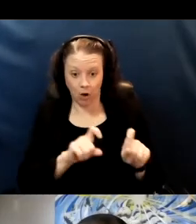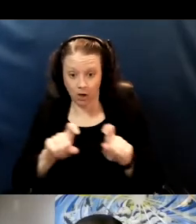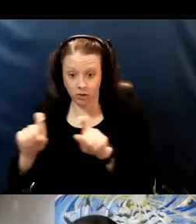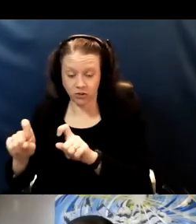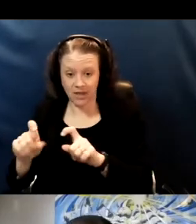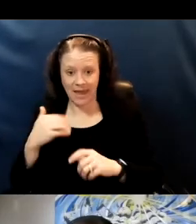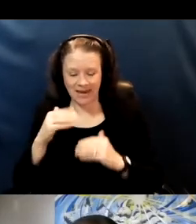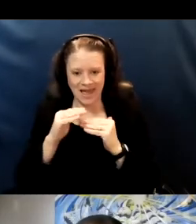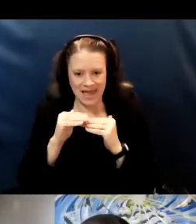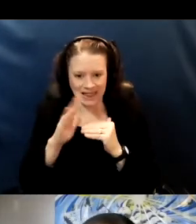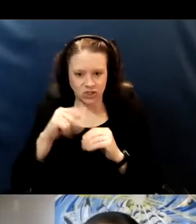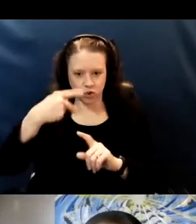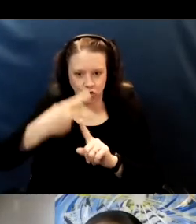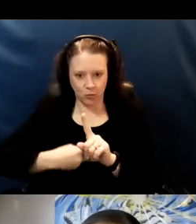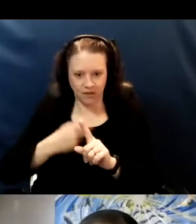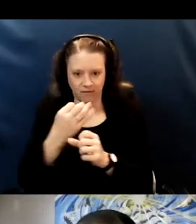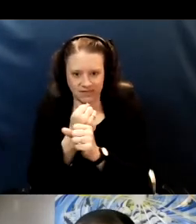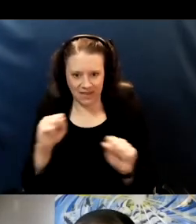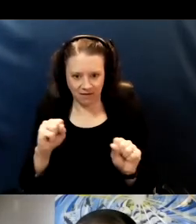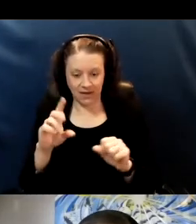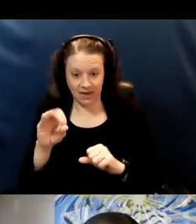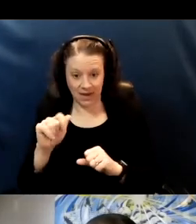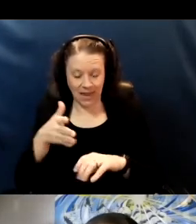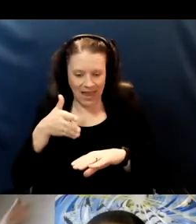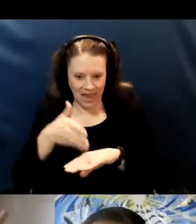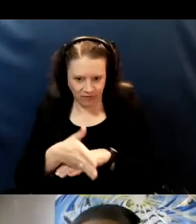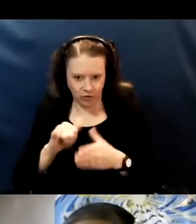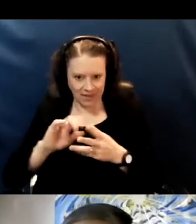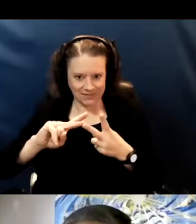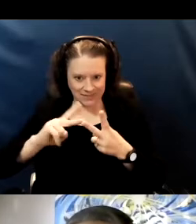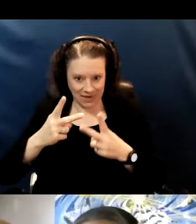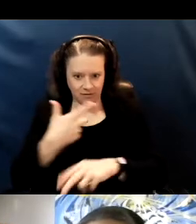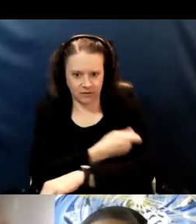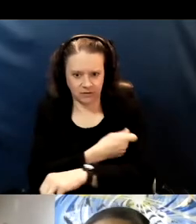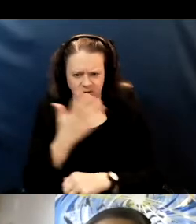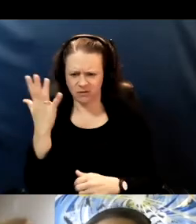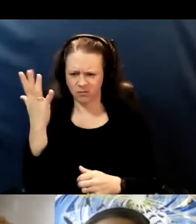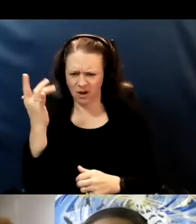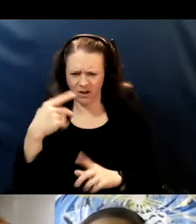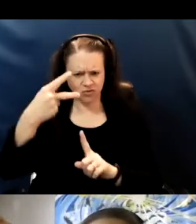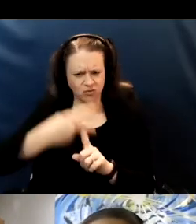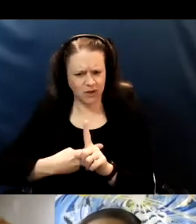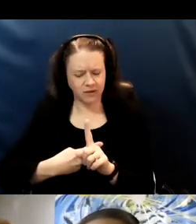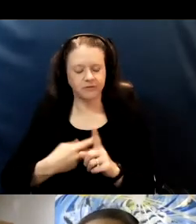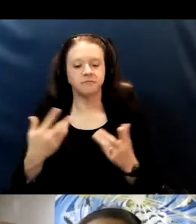of safety data after the second vaccine. Why two months? Because it turns out that